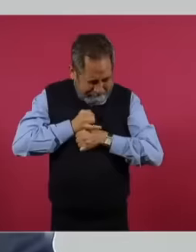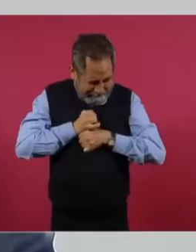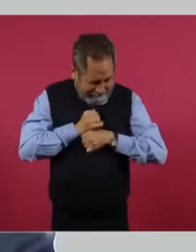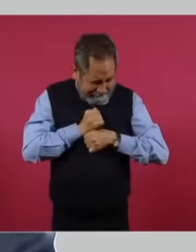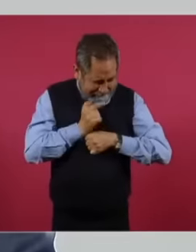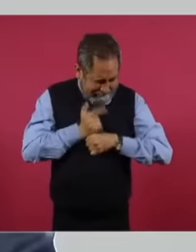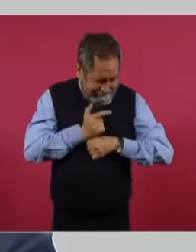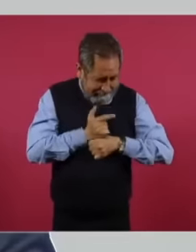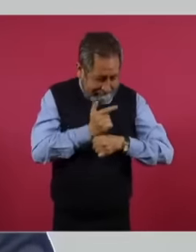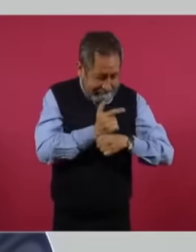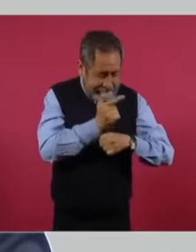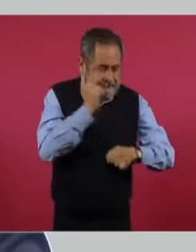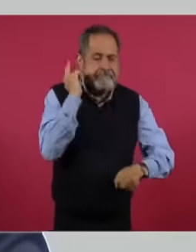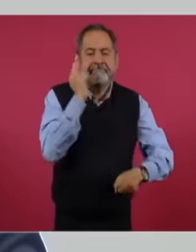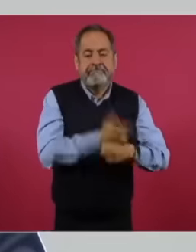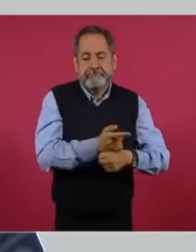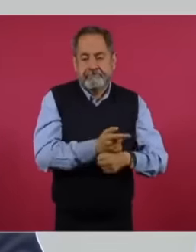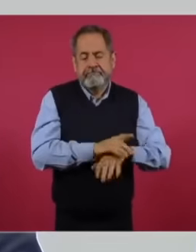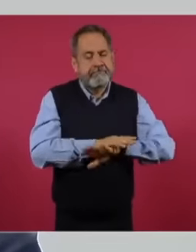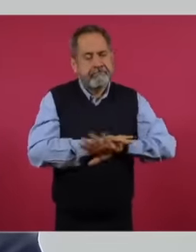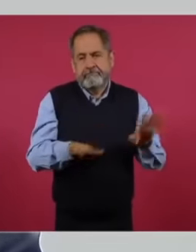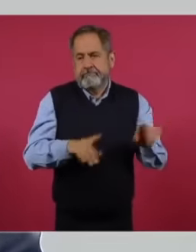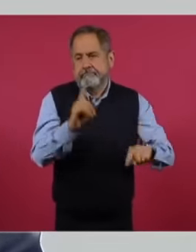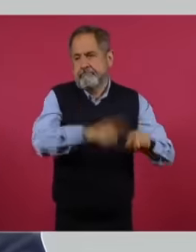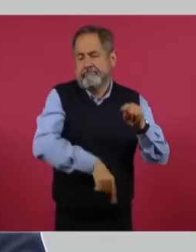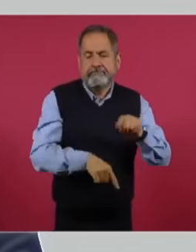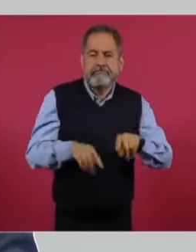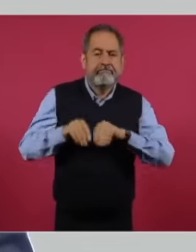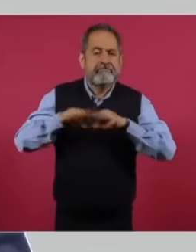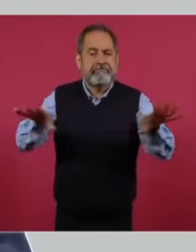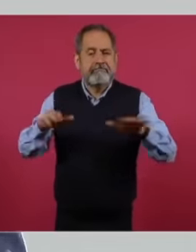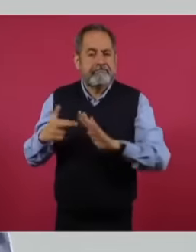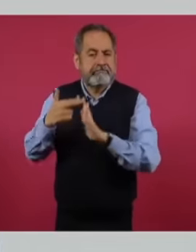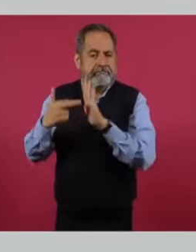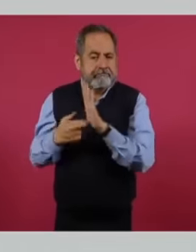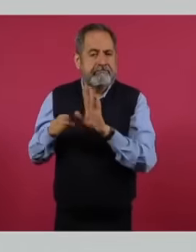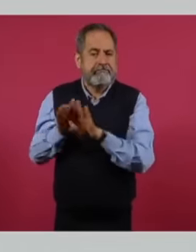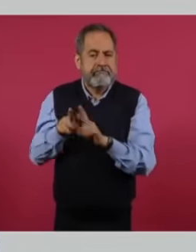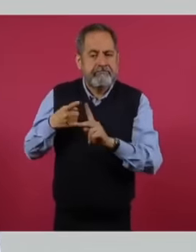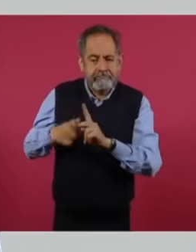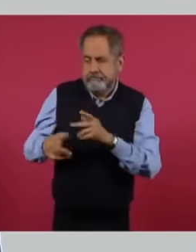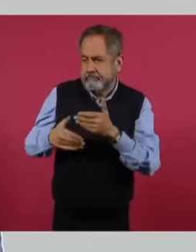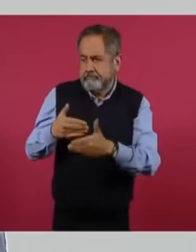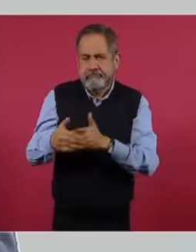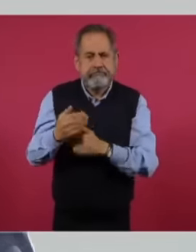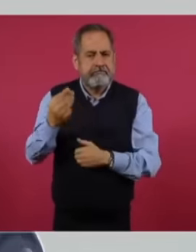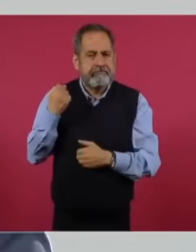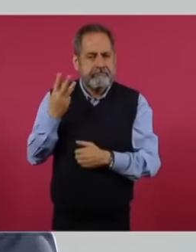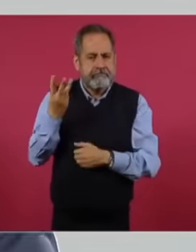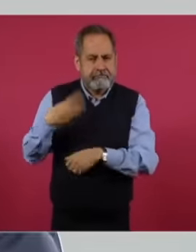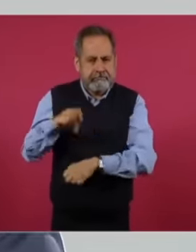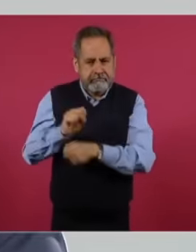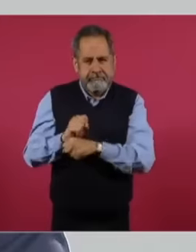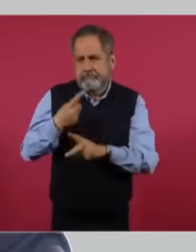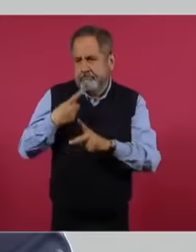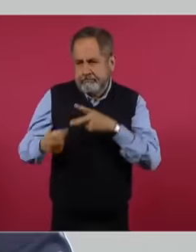we managed to discover and today we will report the measures that started three weeks ago for its fight and